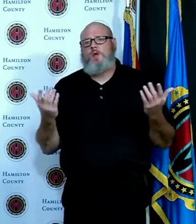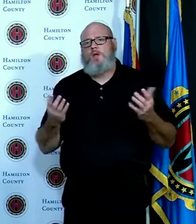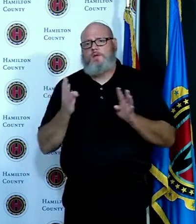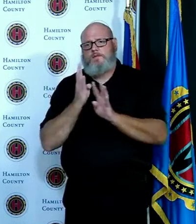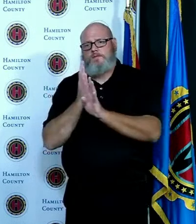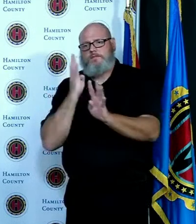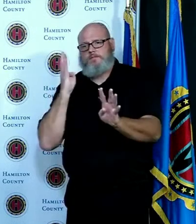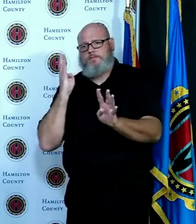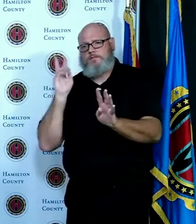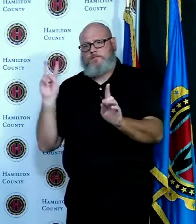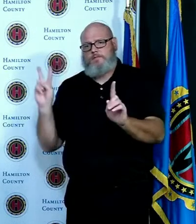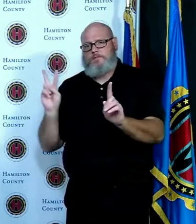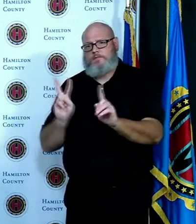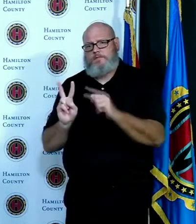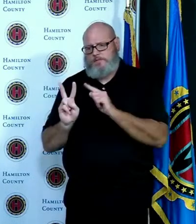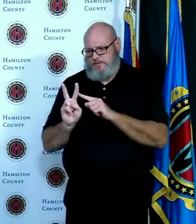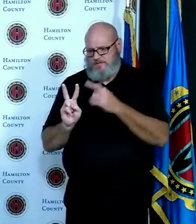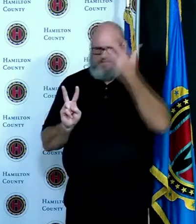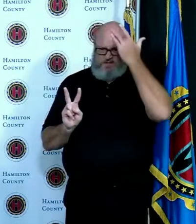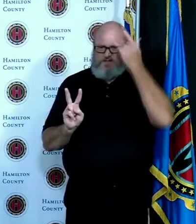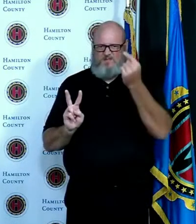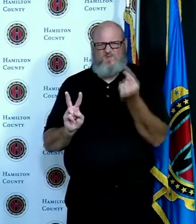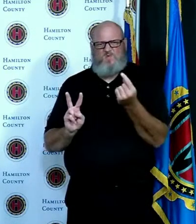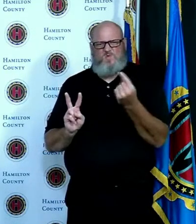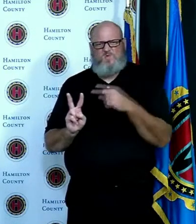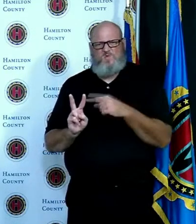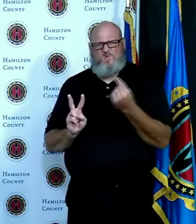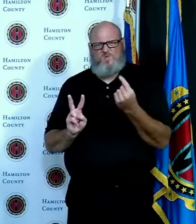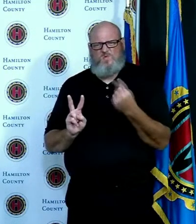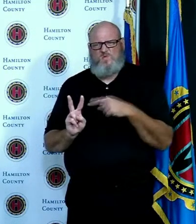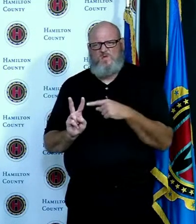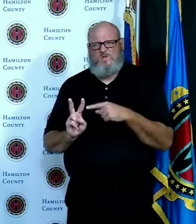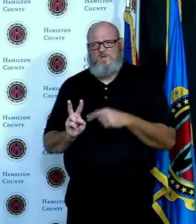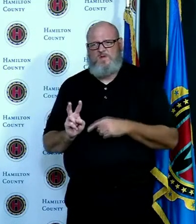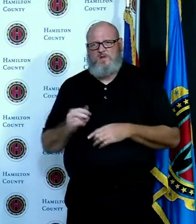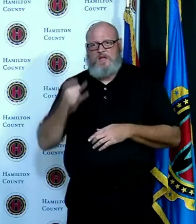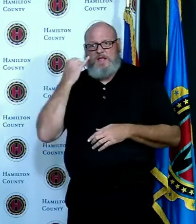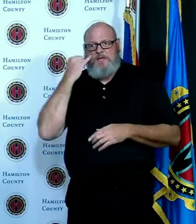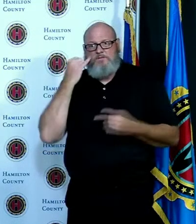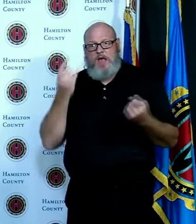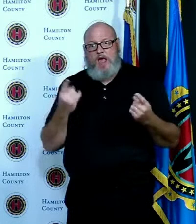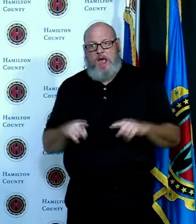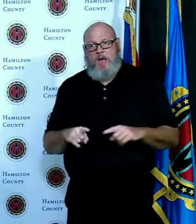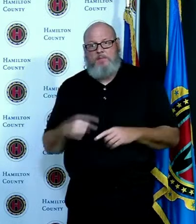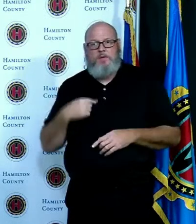ever before what should they do if something like this alleged incident happens who should they